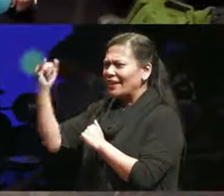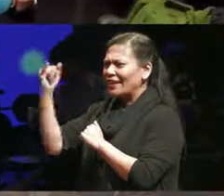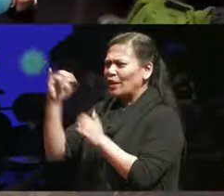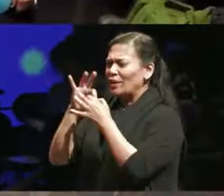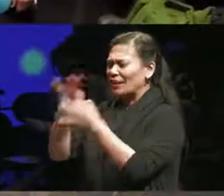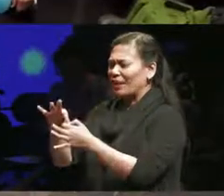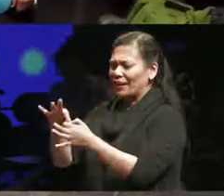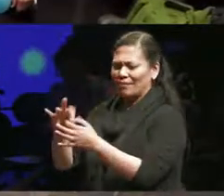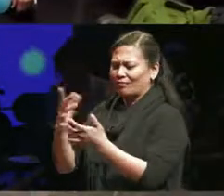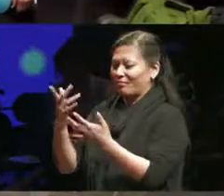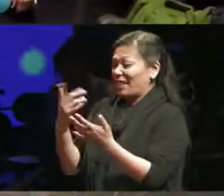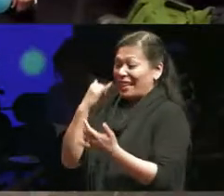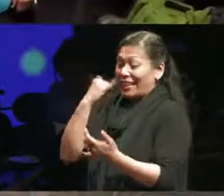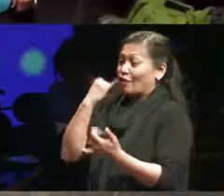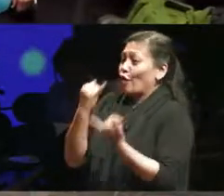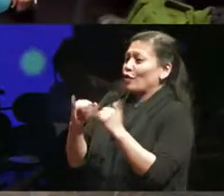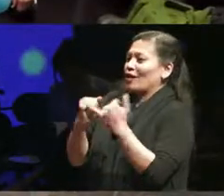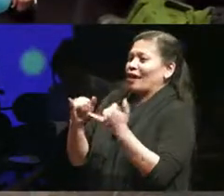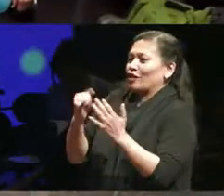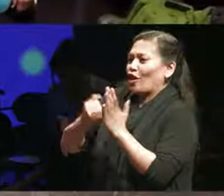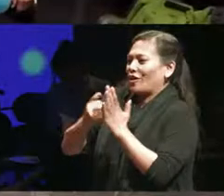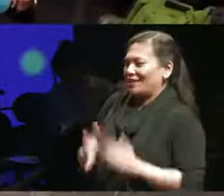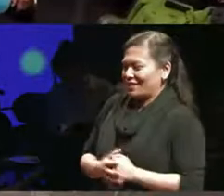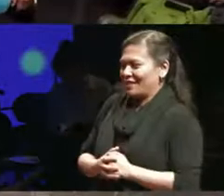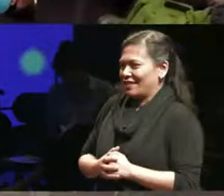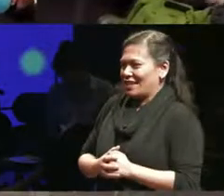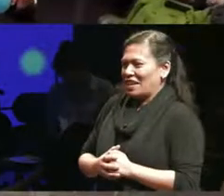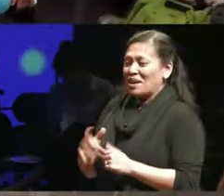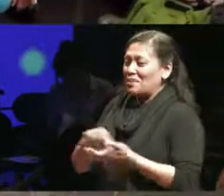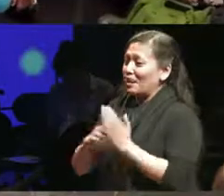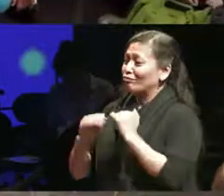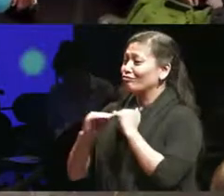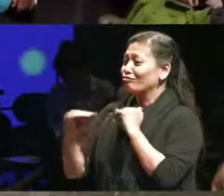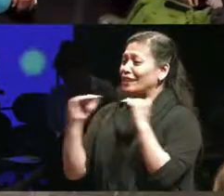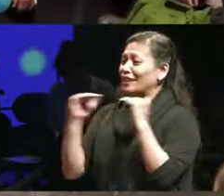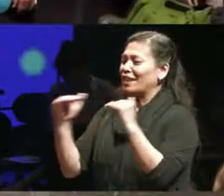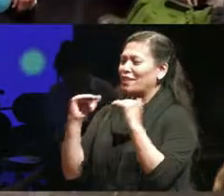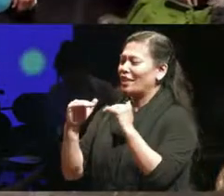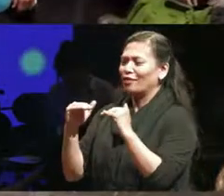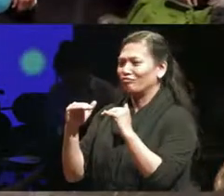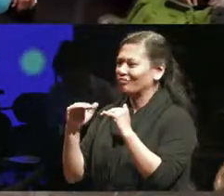artists for example is is something we all live with or something I certainly